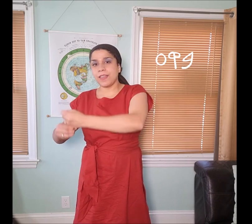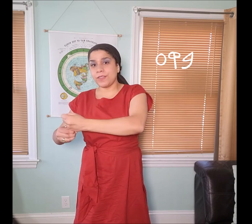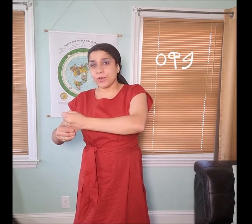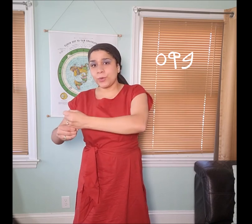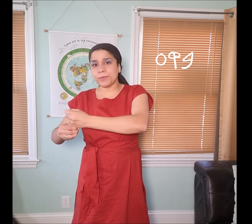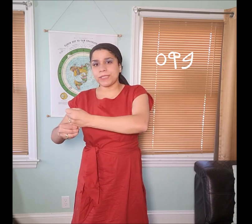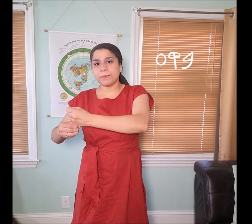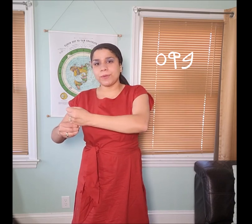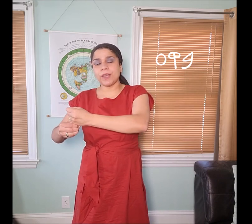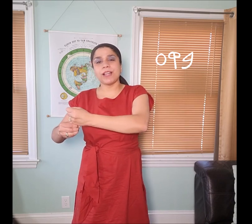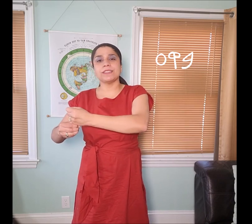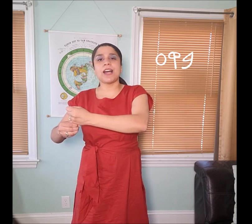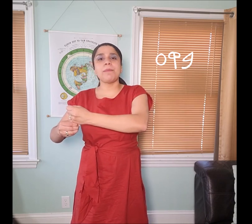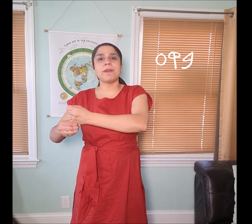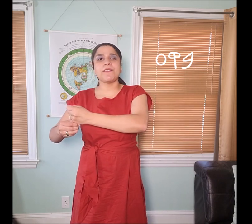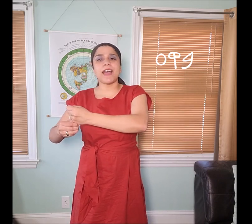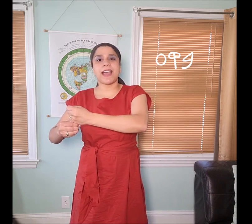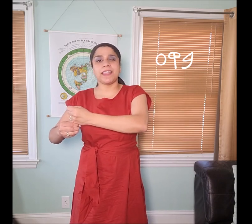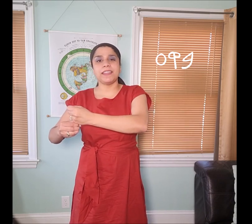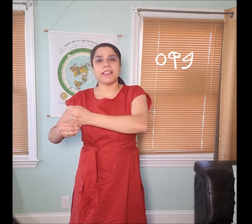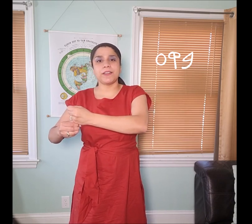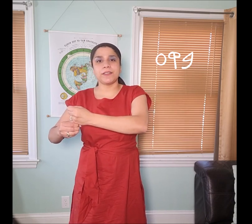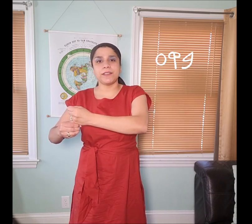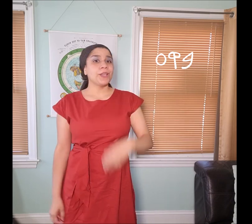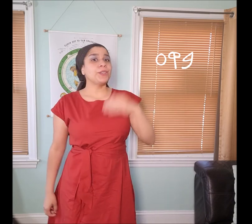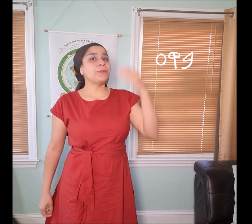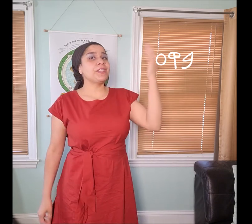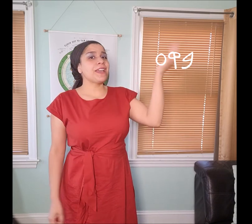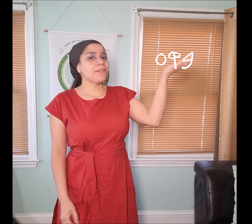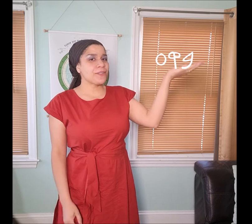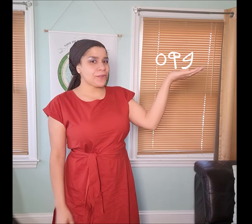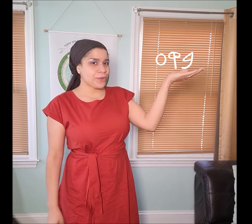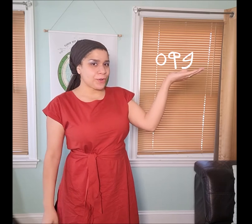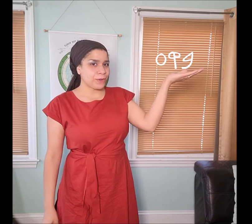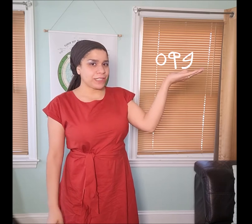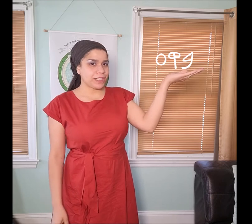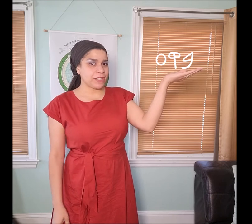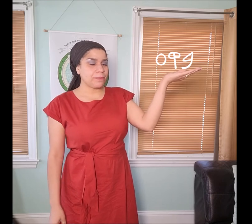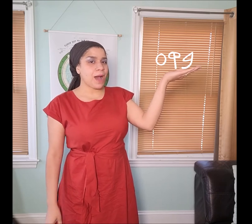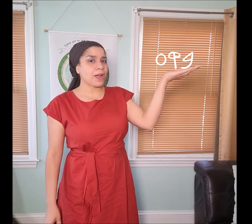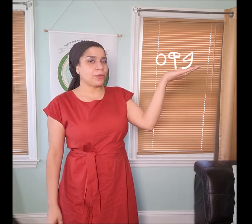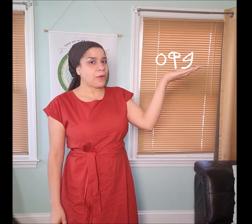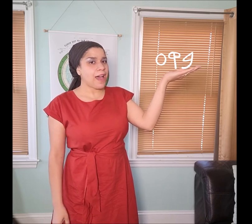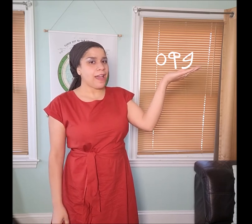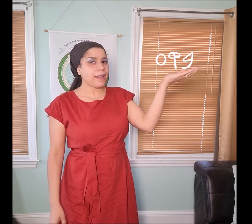the "𐤒 qup" symbol on top of the "𐤏 ieyn" symbol. You would never know the origin of “baqu’i”